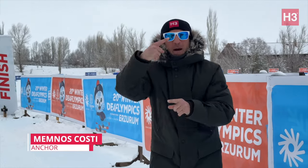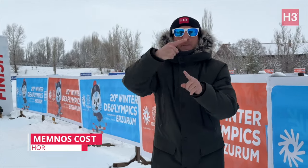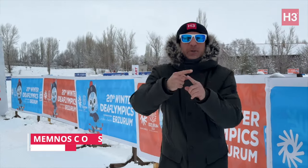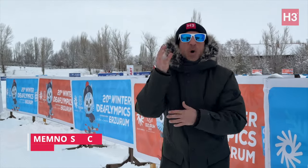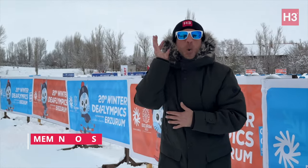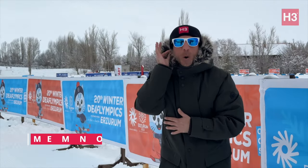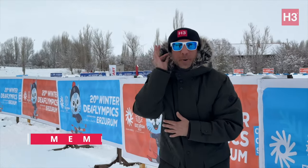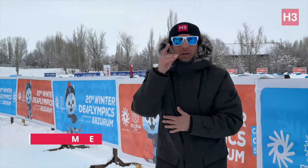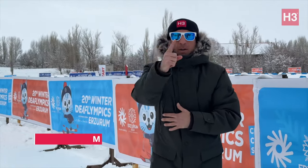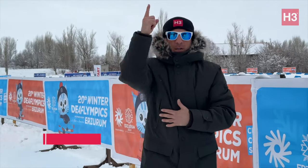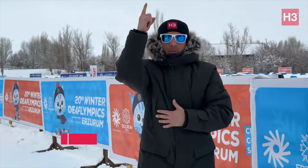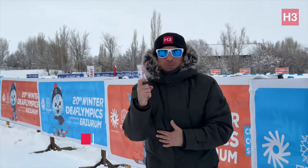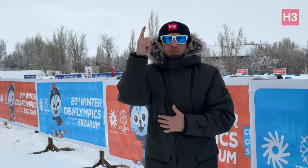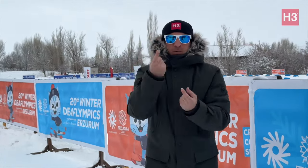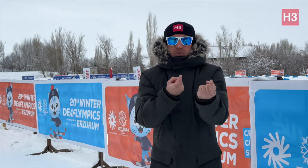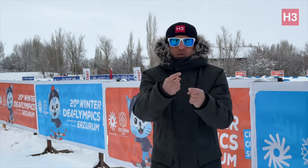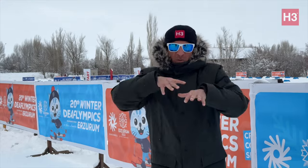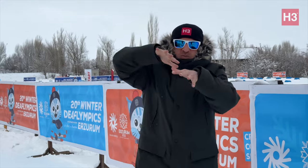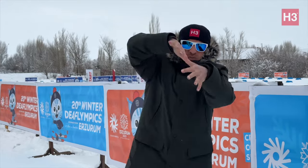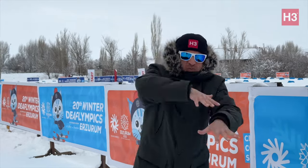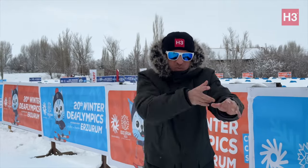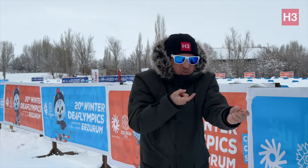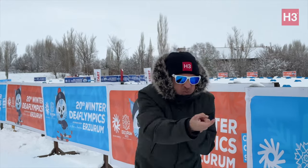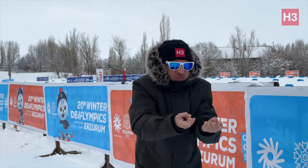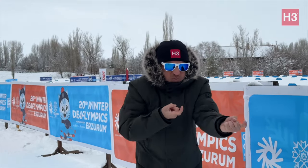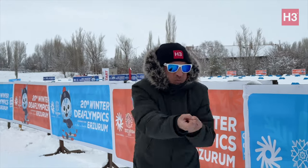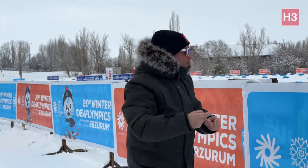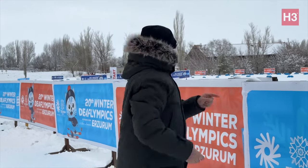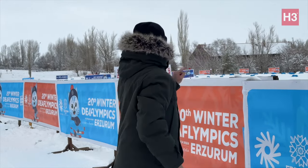and women's cross country races over there. The trail goes